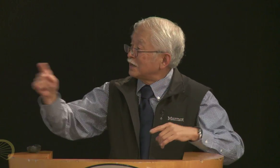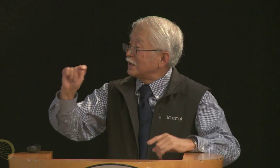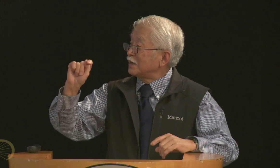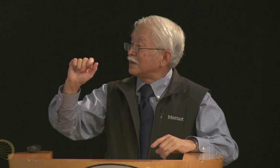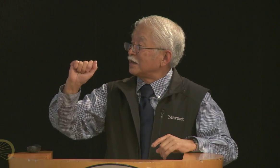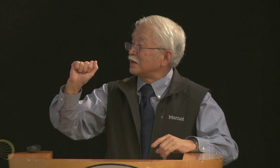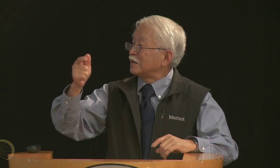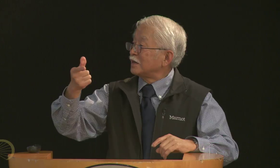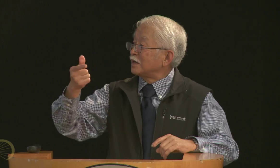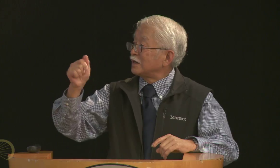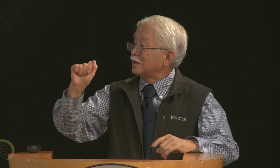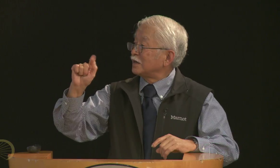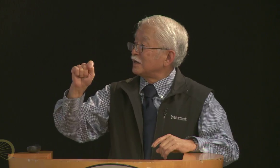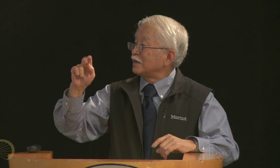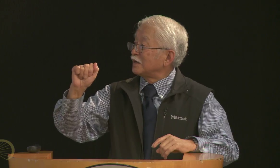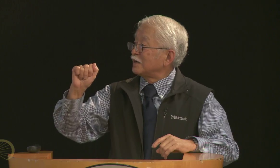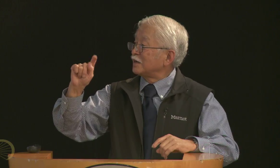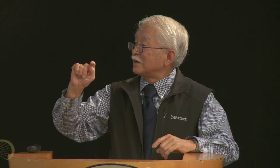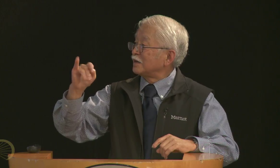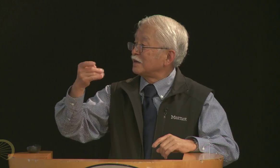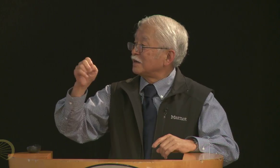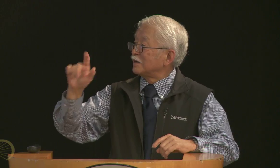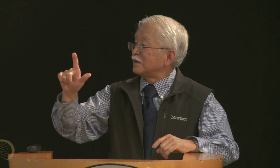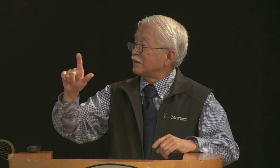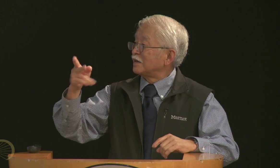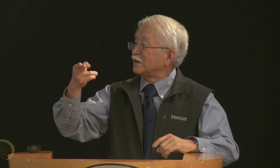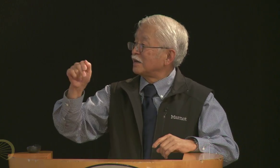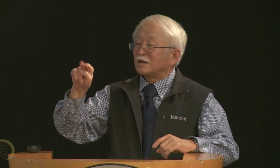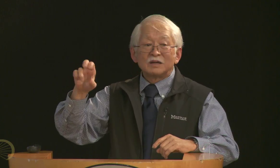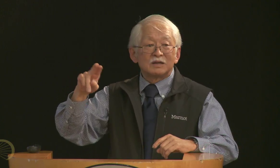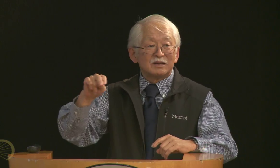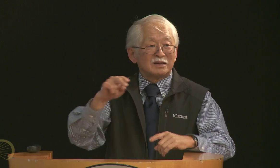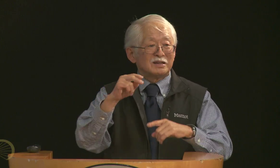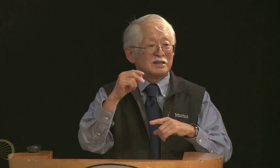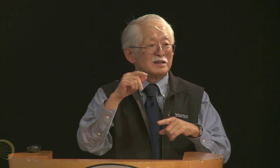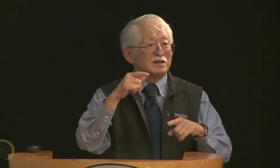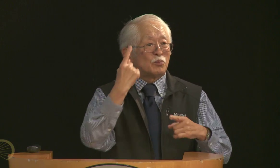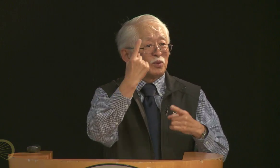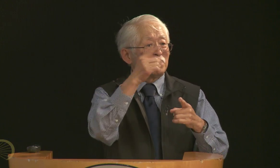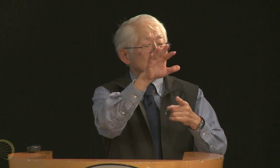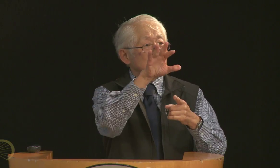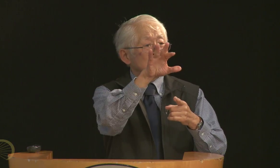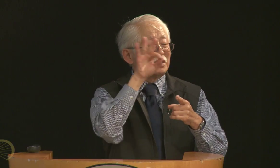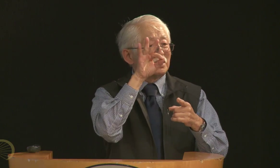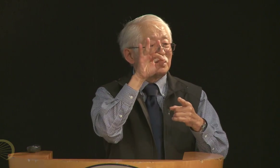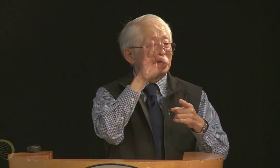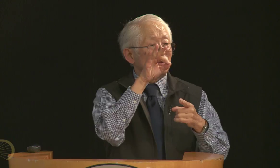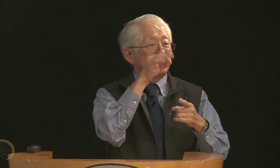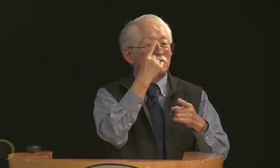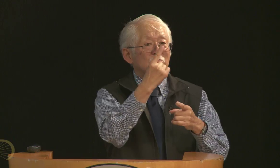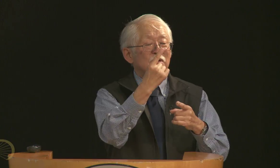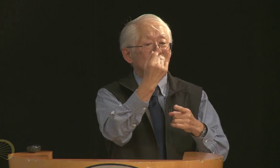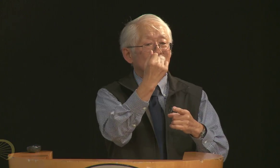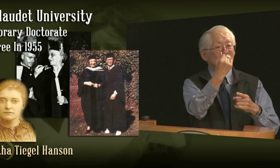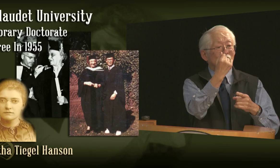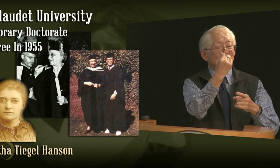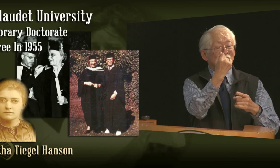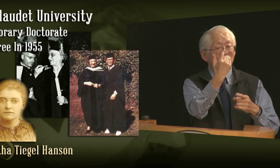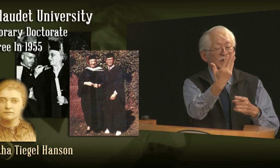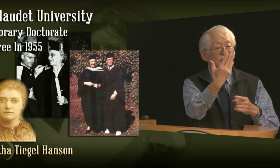This is very interesting: Agatha Teagle Hanson